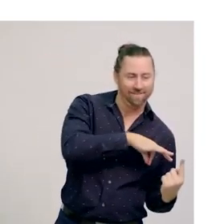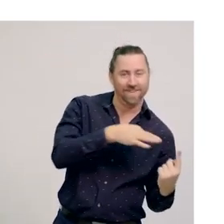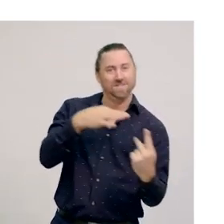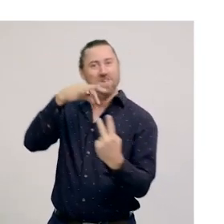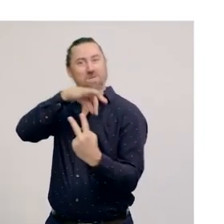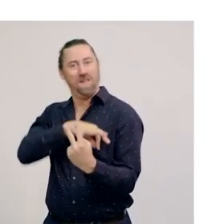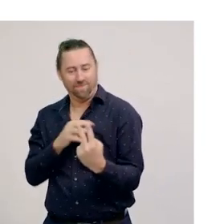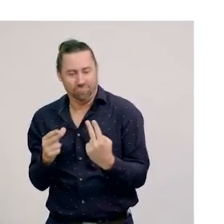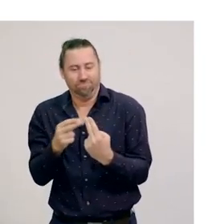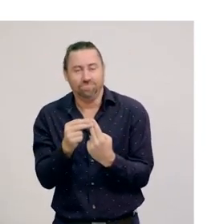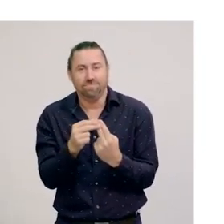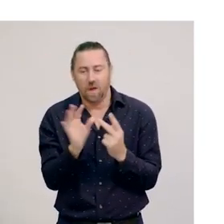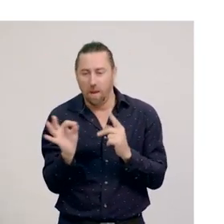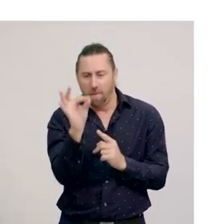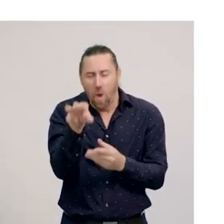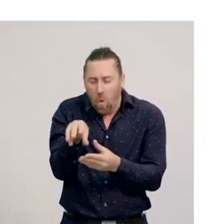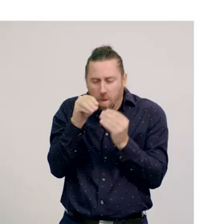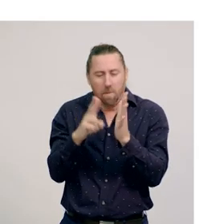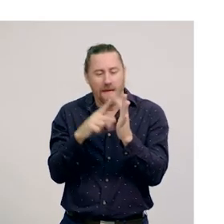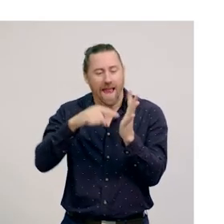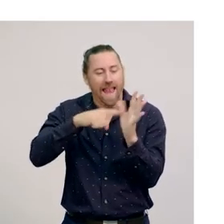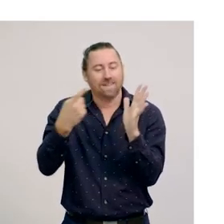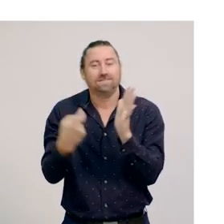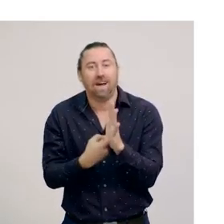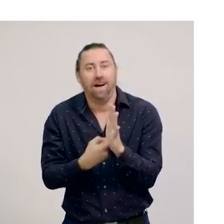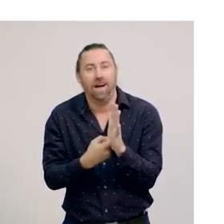as they feed on the nectar of flowers. In return,